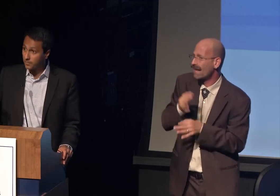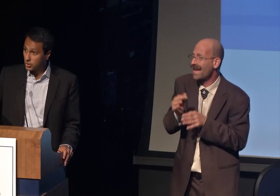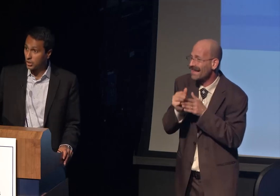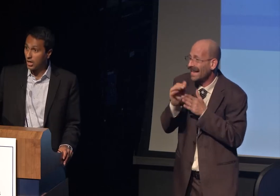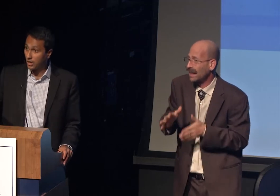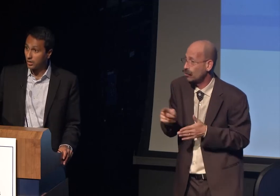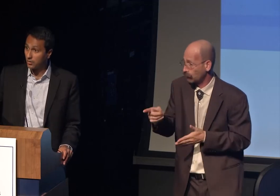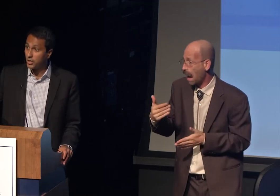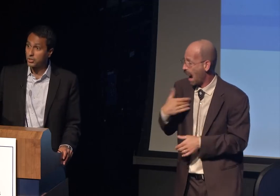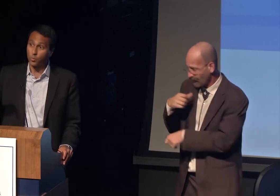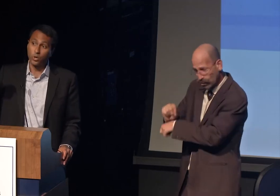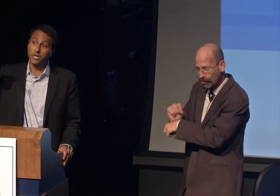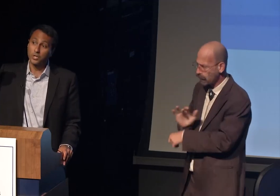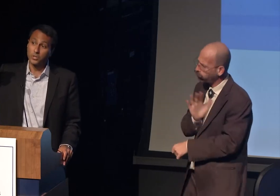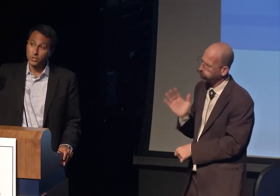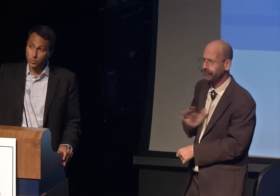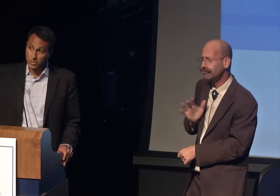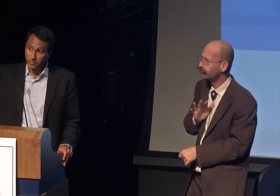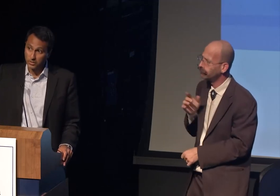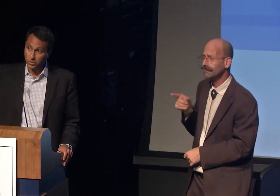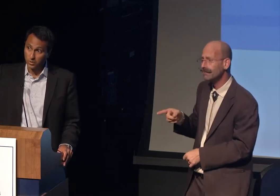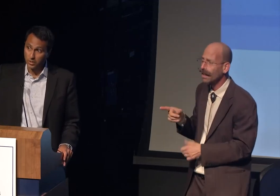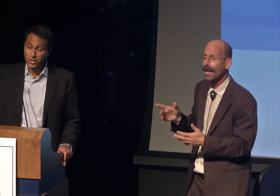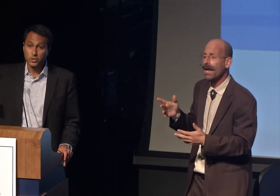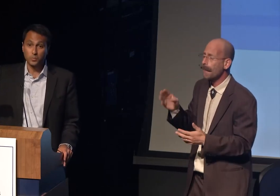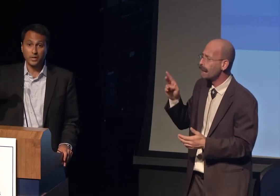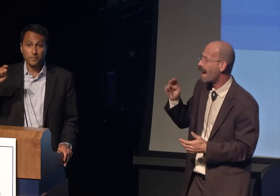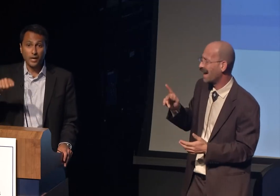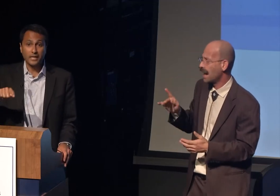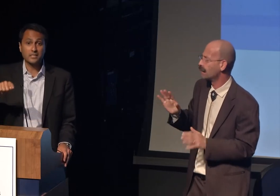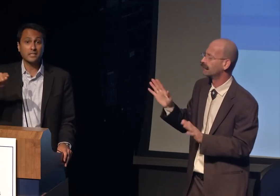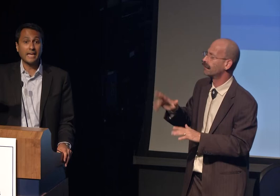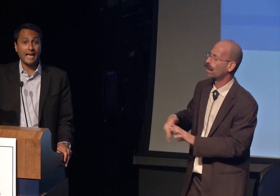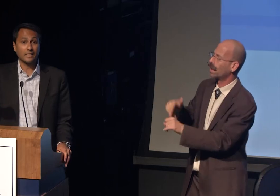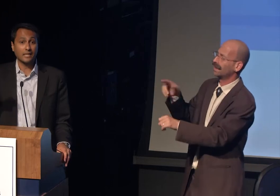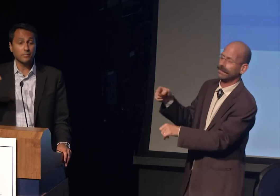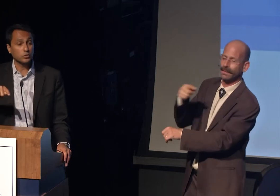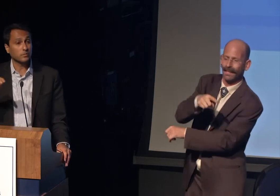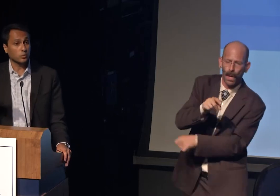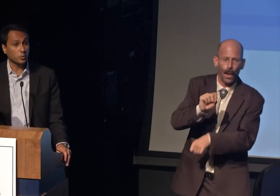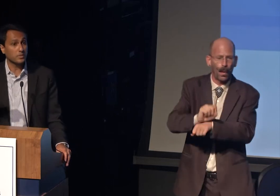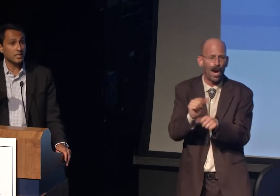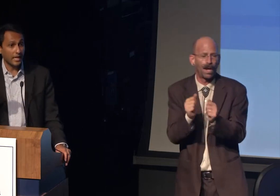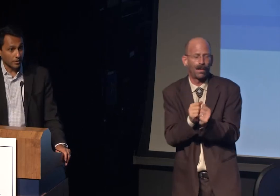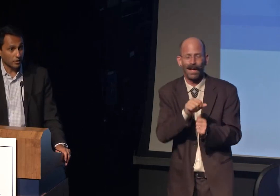a Jewish mentor to bring Protestant, Catholic and Muslim groups together